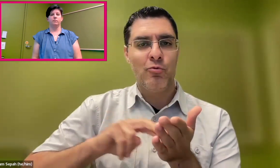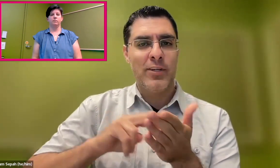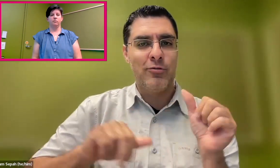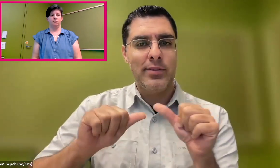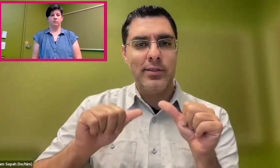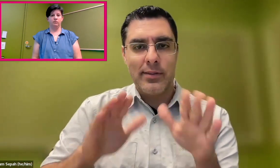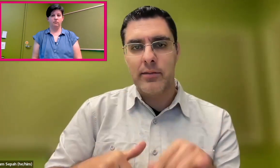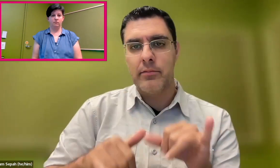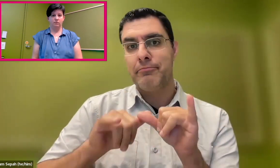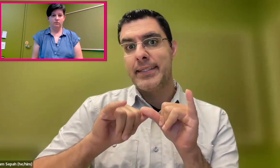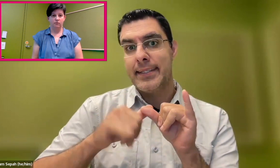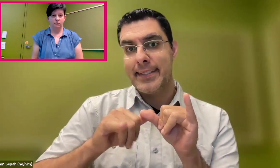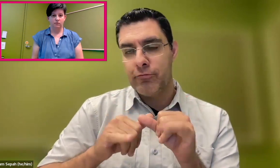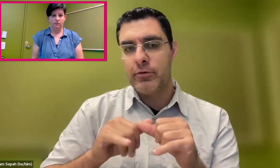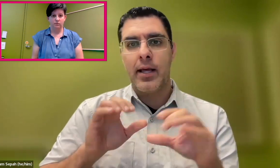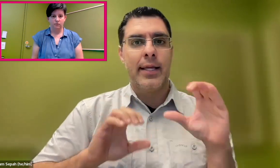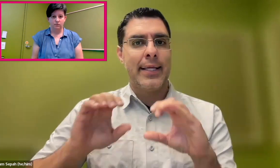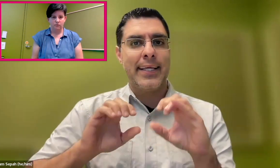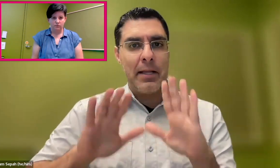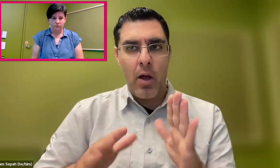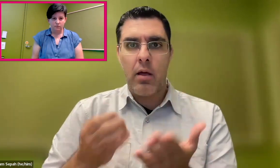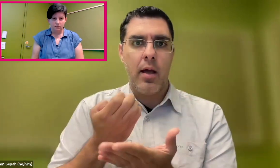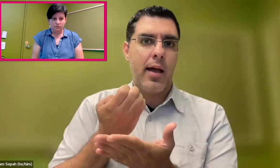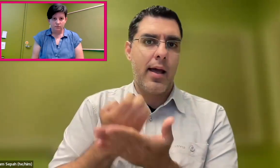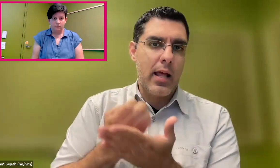with people in the STEM field-- research scientists, engineers,